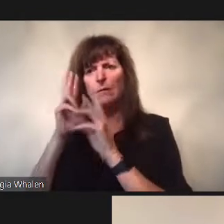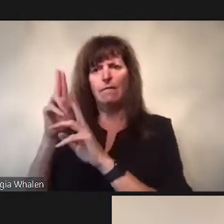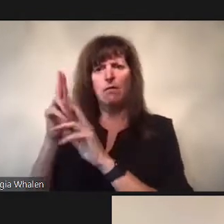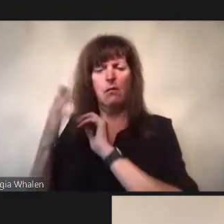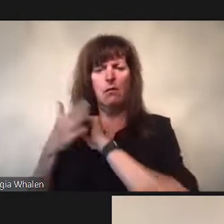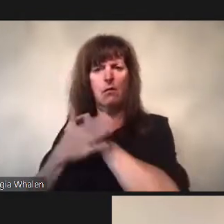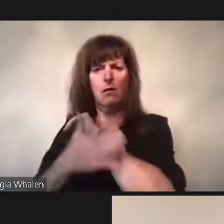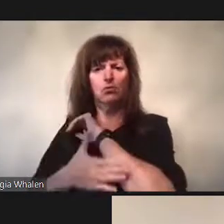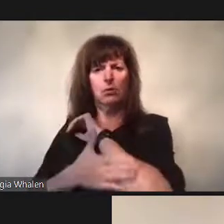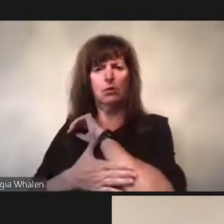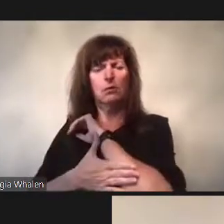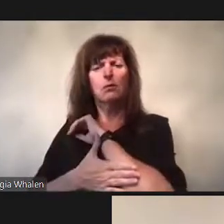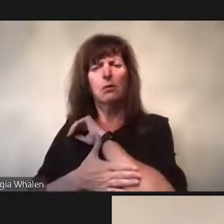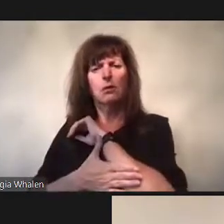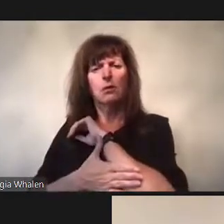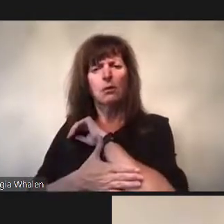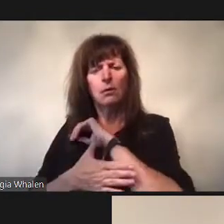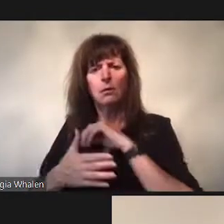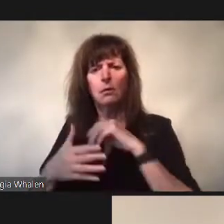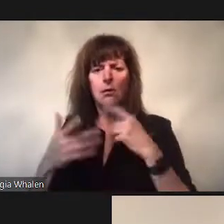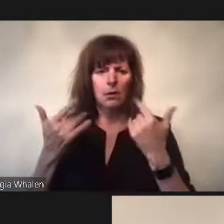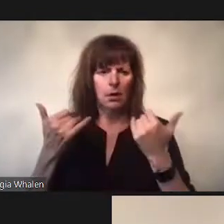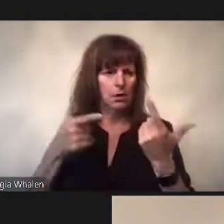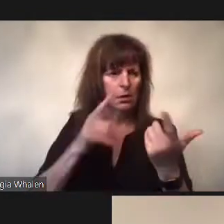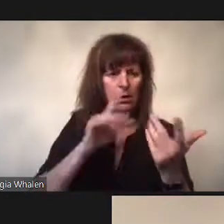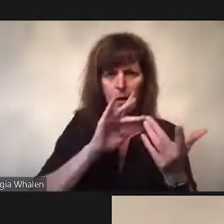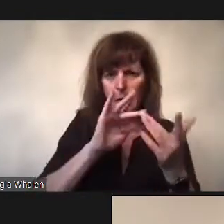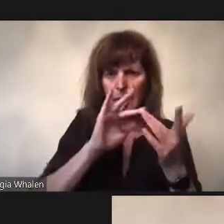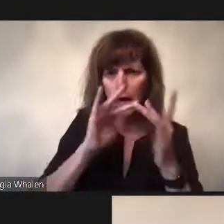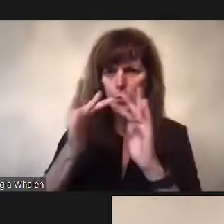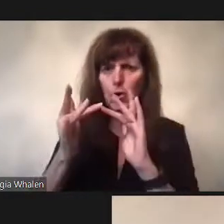I would say that the pandemic has had this very strange, um, well maybe not strange, but an impact of creating an increase of sociability and togetherness